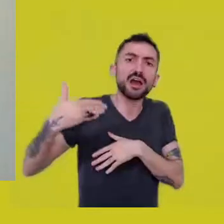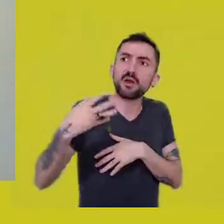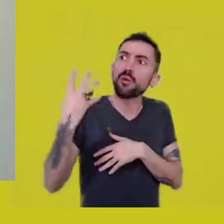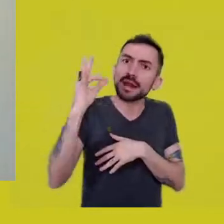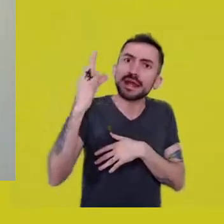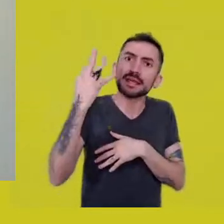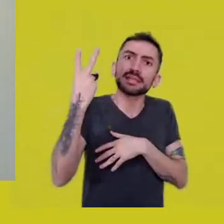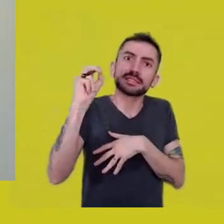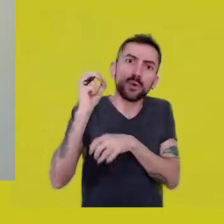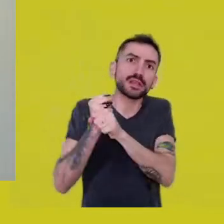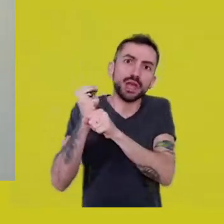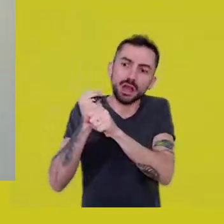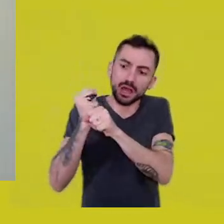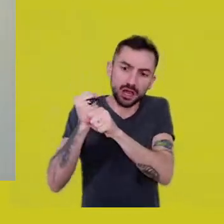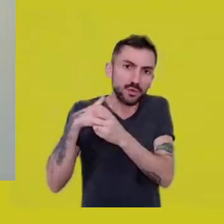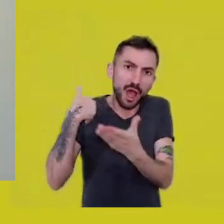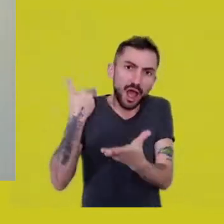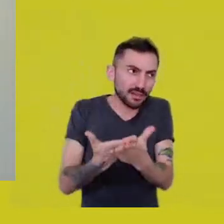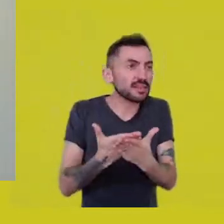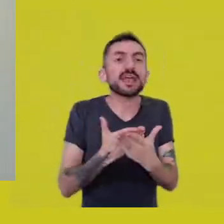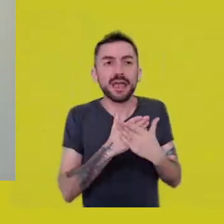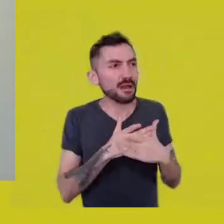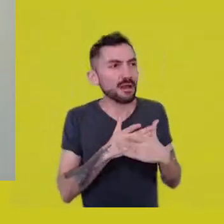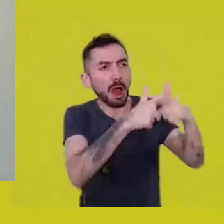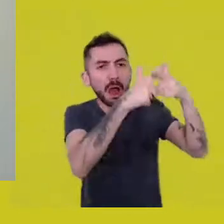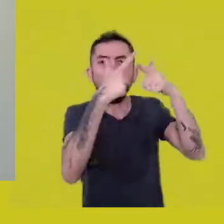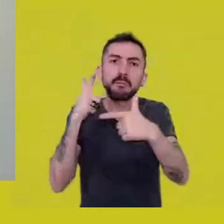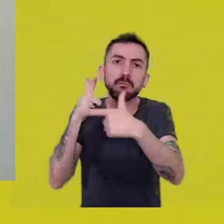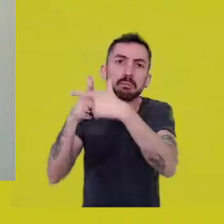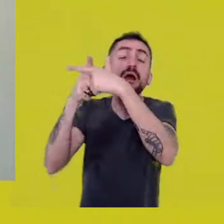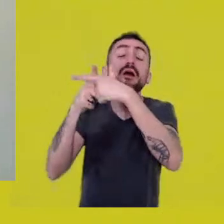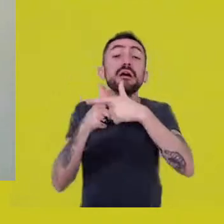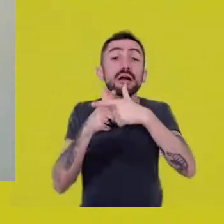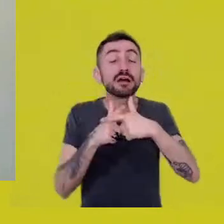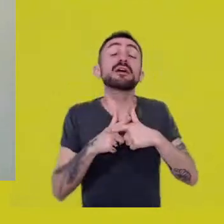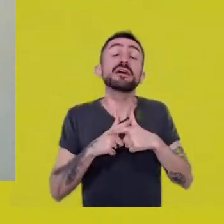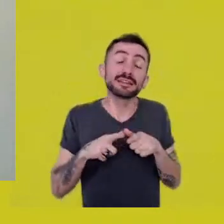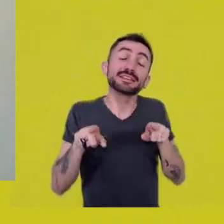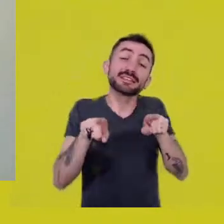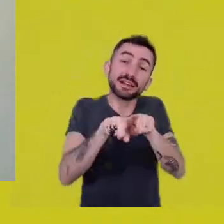perhaps we should also value those who opened some trail